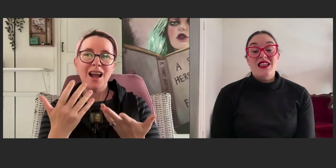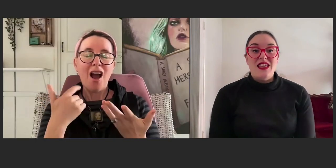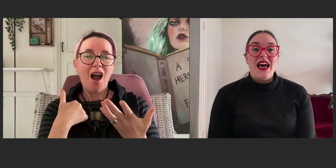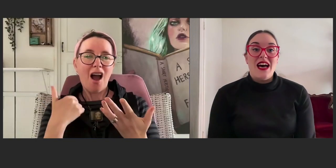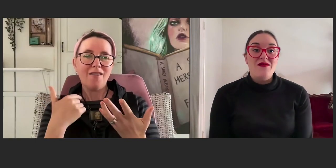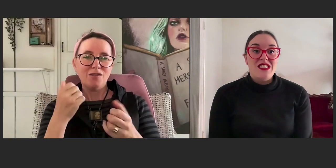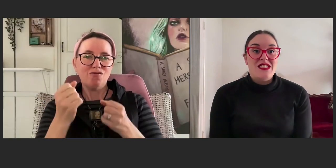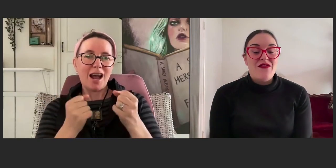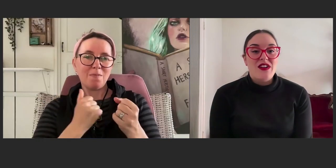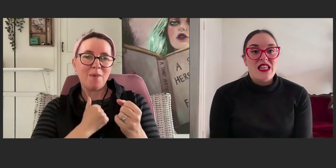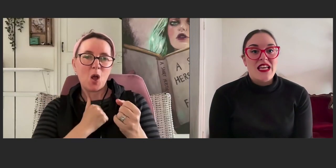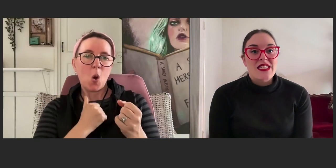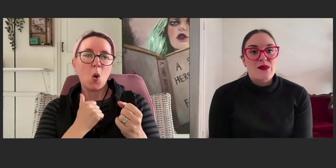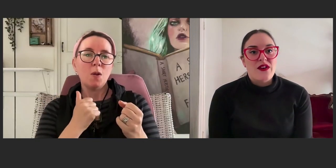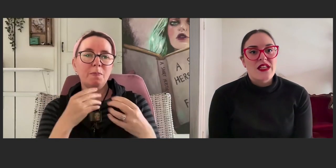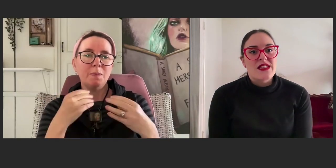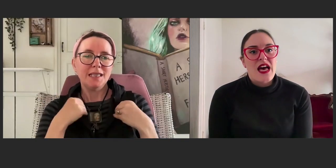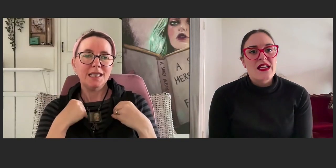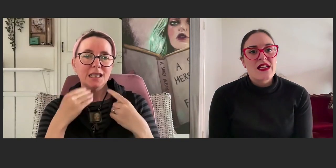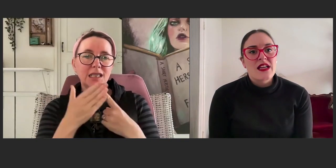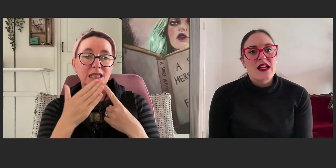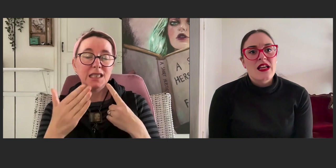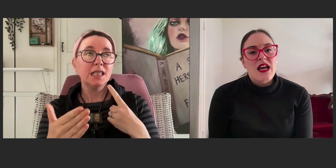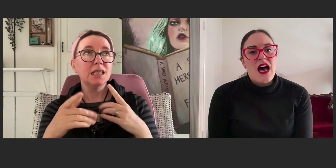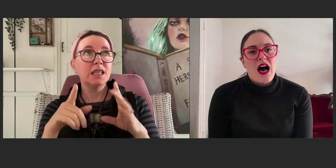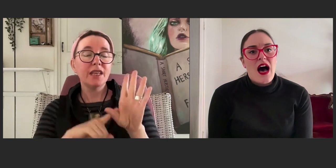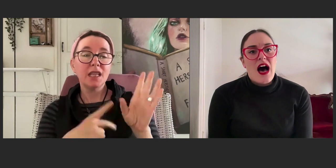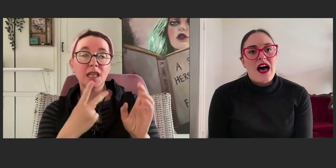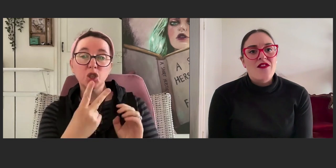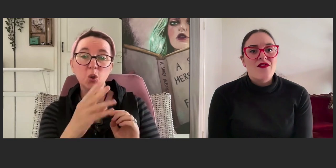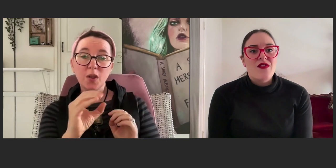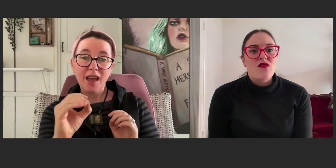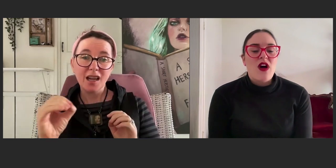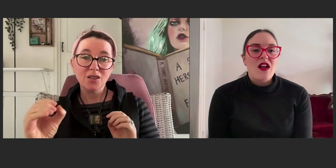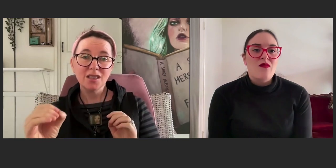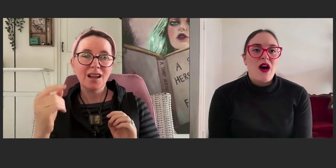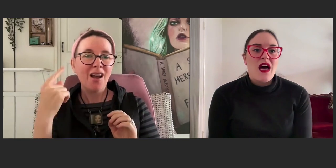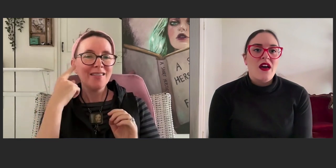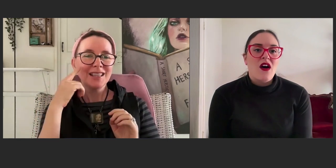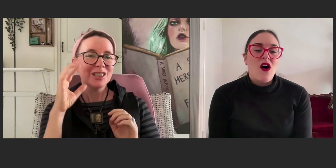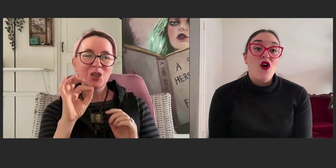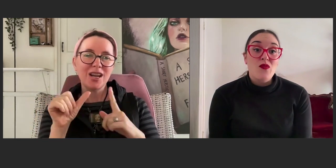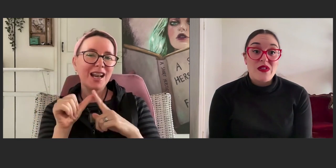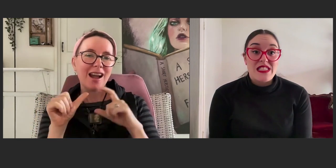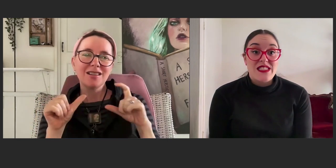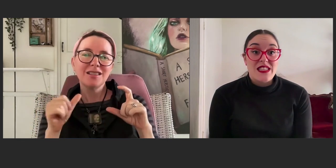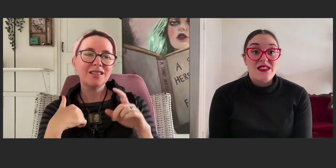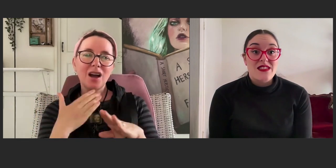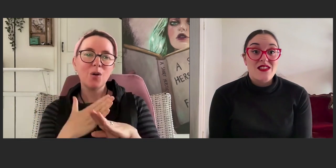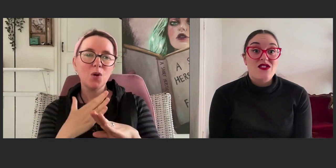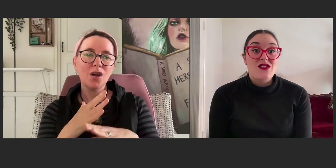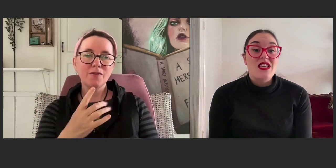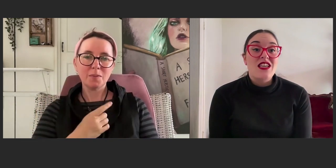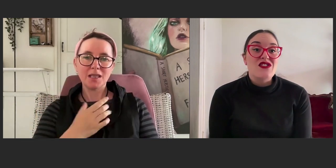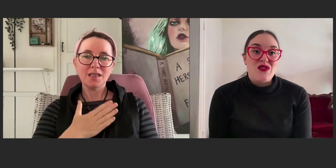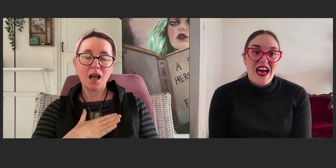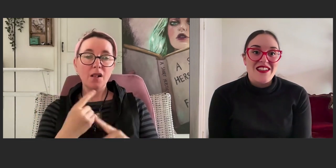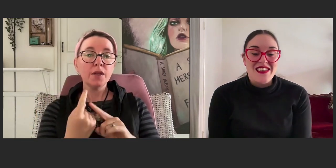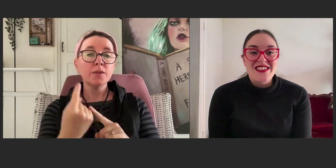Yeah, I've definitely experienced that. I've run my own business since the year 2000.